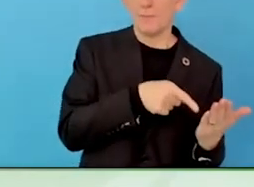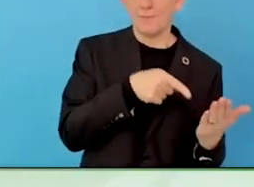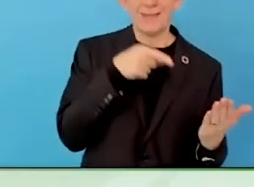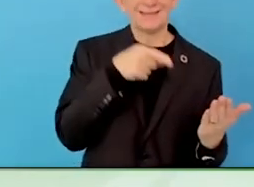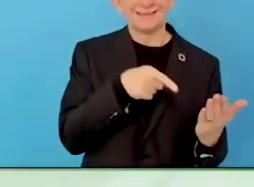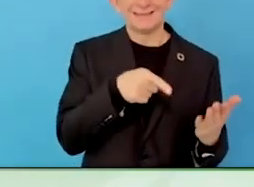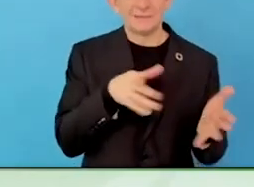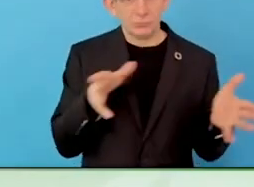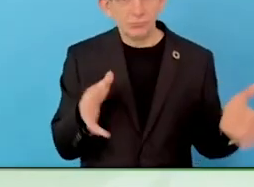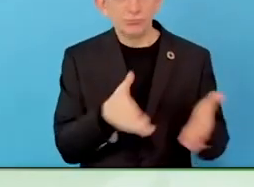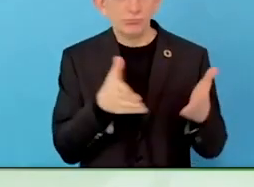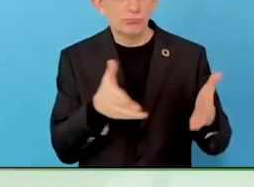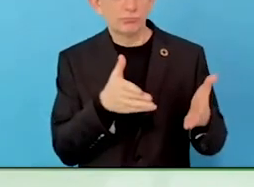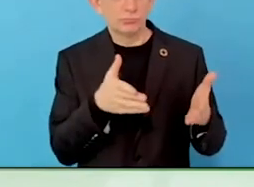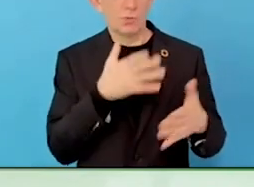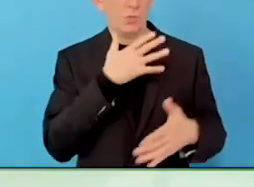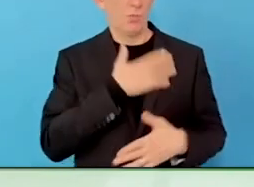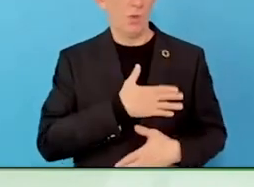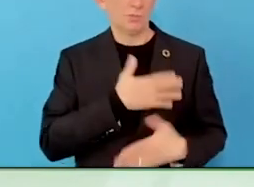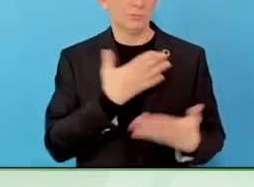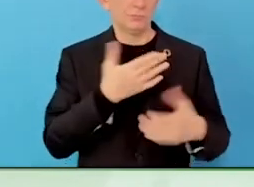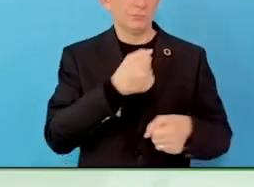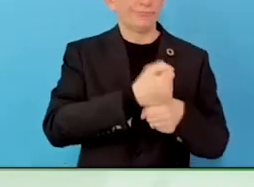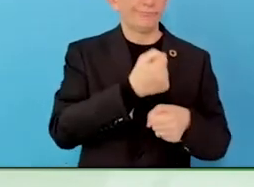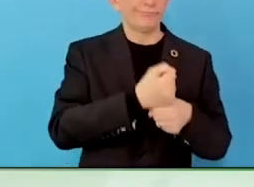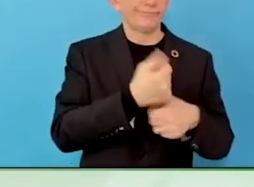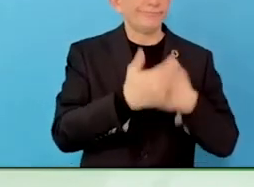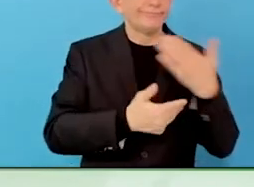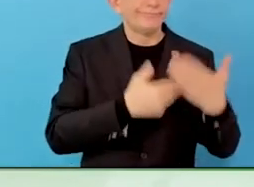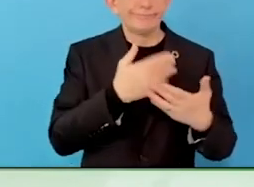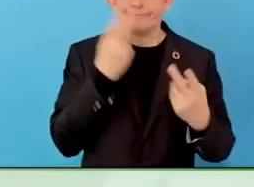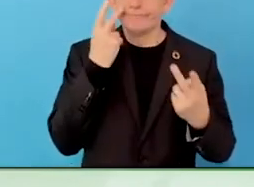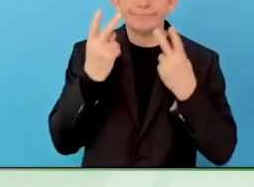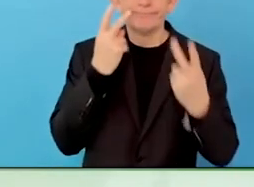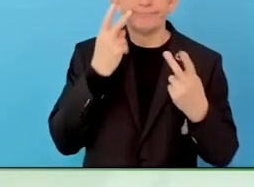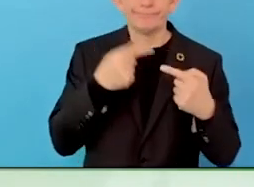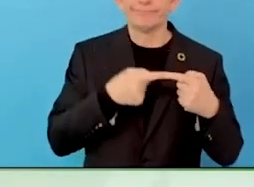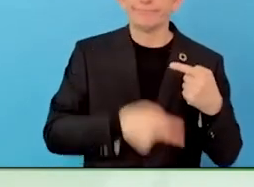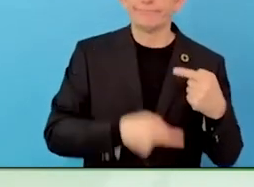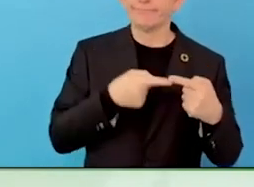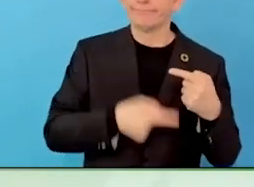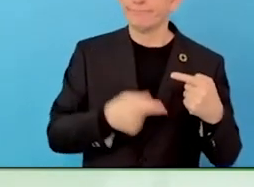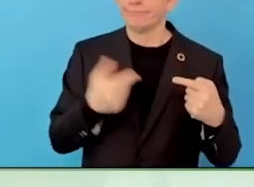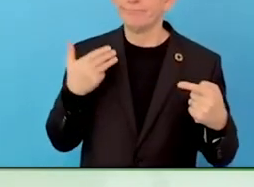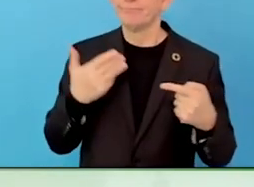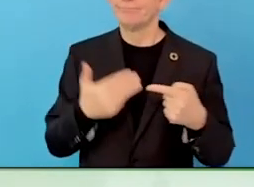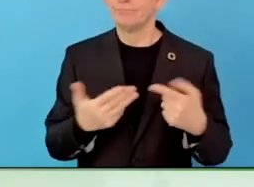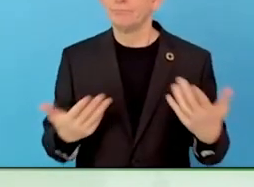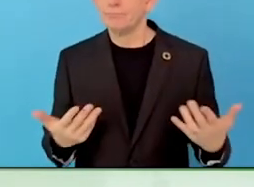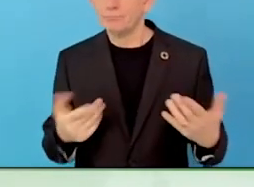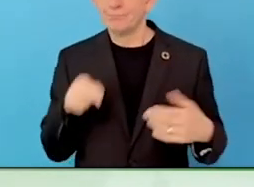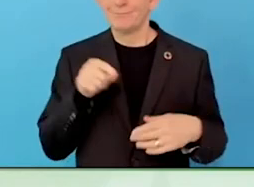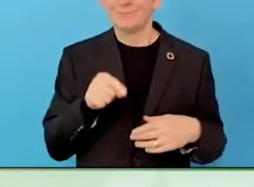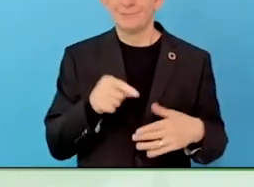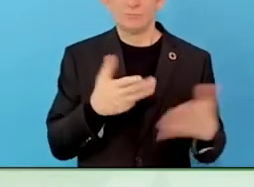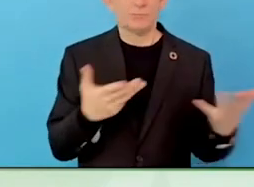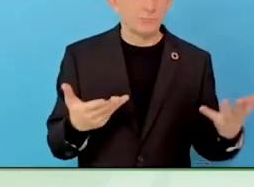they cannot afford them. They are now getting more than 90 percent of disabled students into